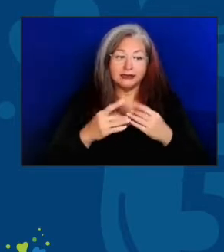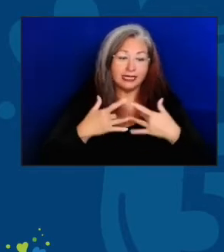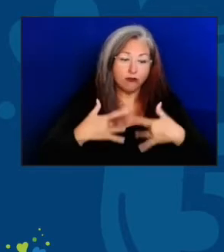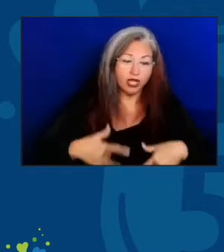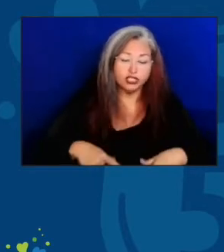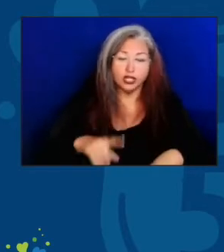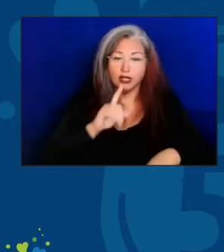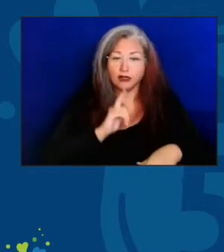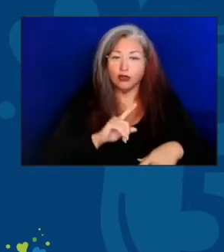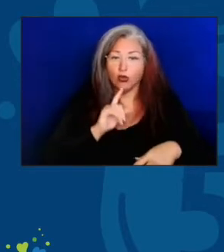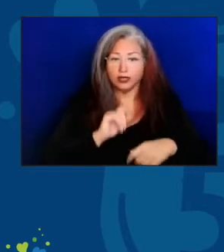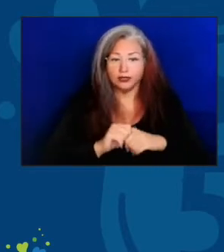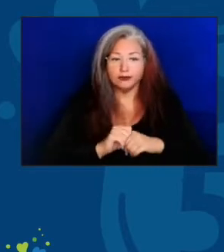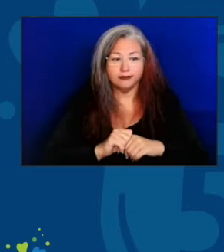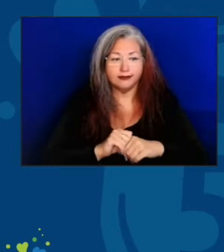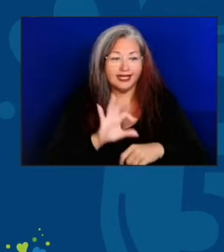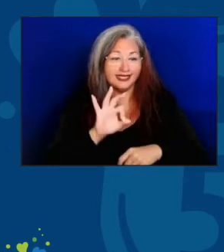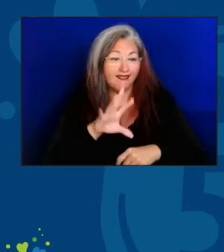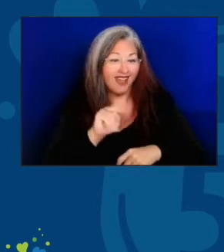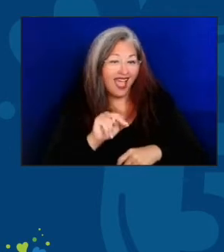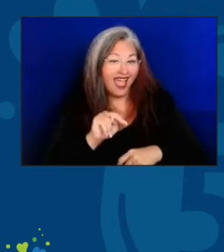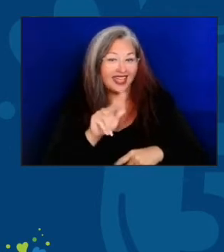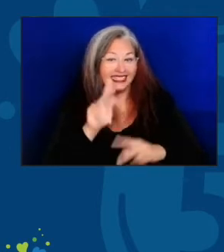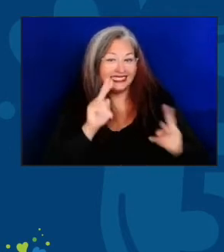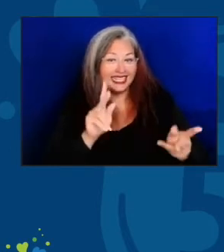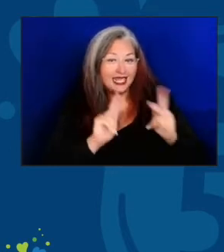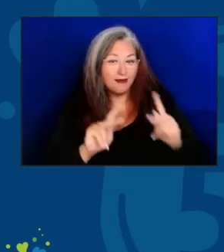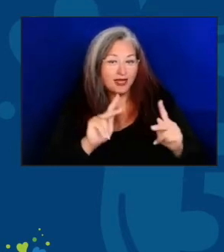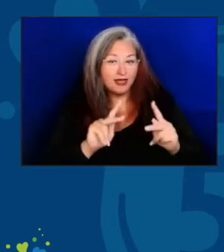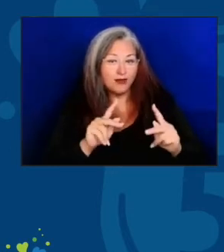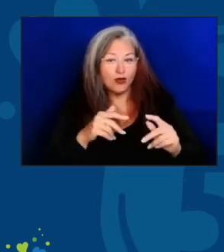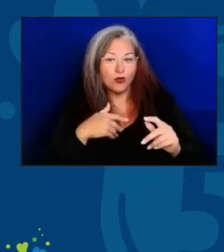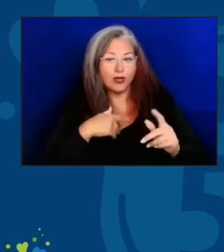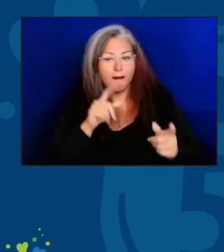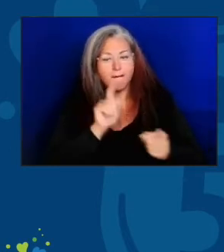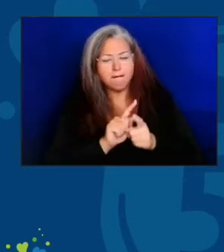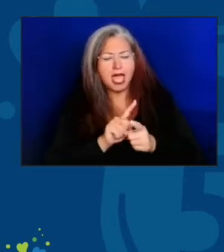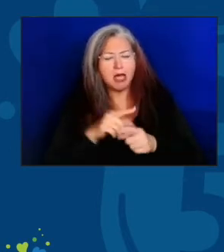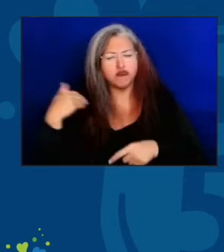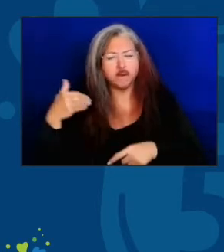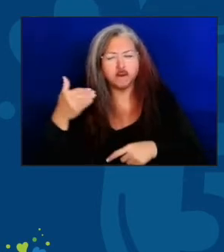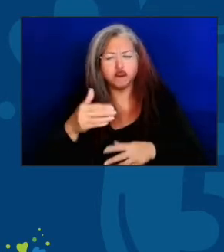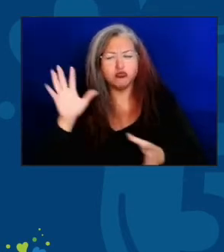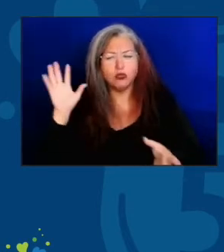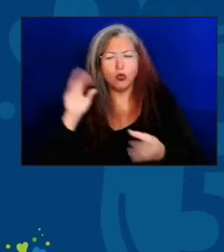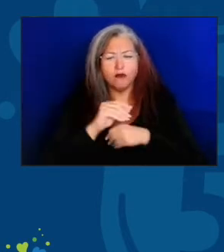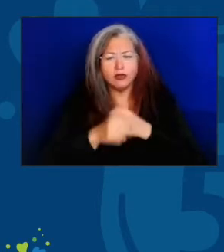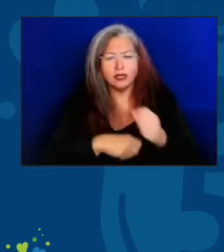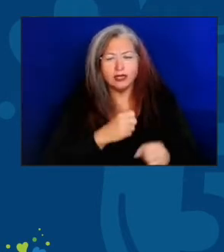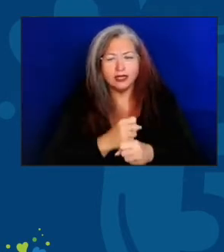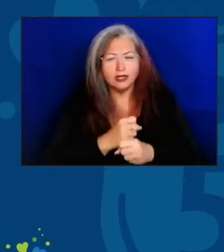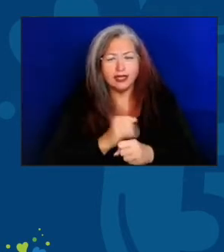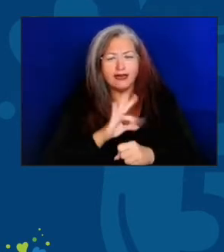It's a lot of fun 'cause we get to see people we have met over the years and when we miss somebody, we always ask,